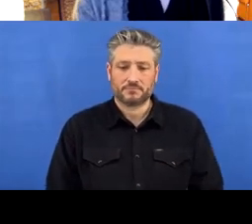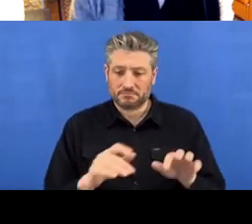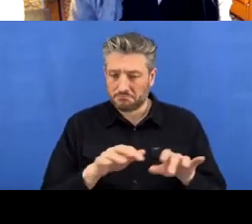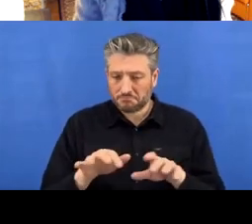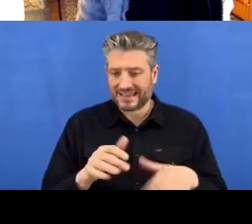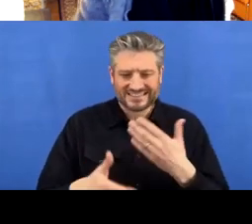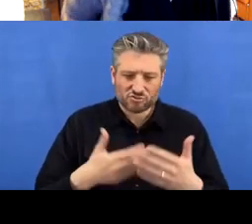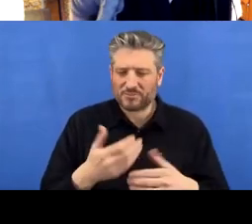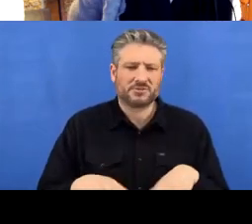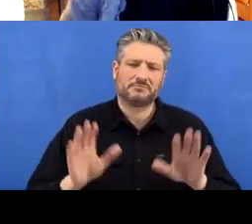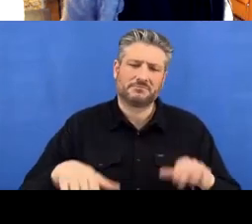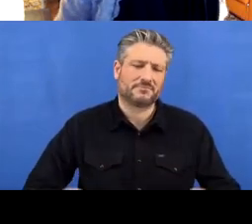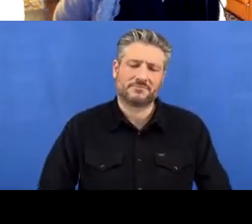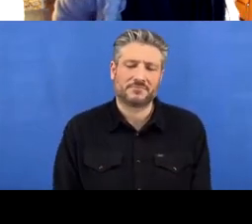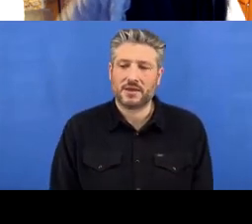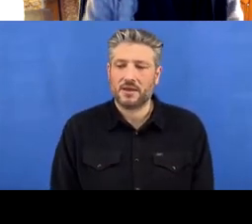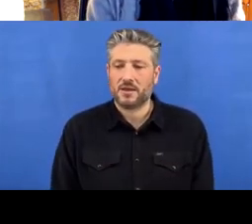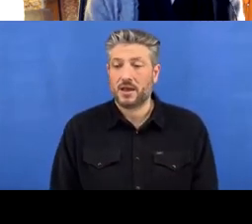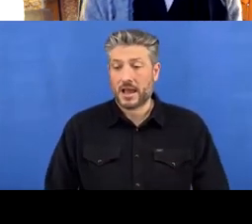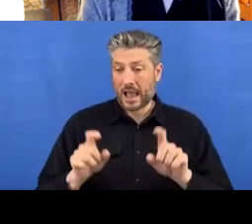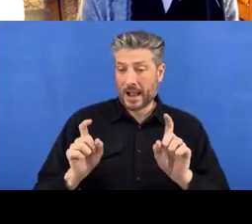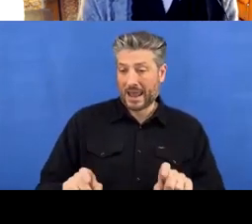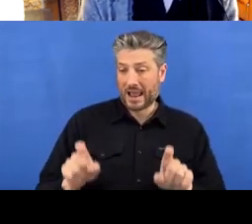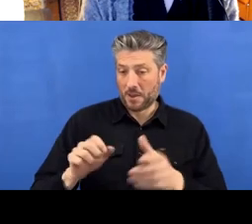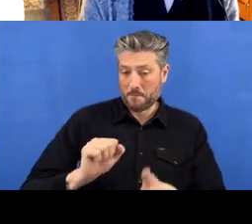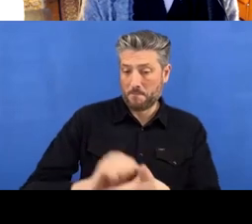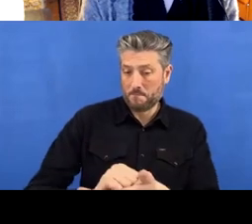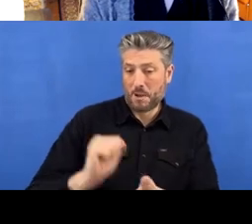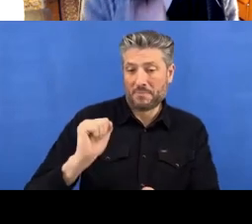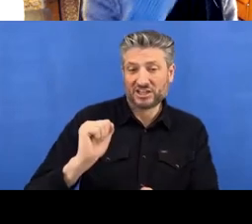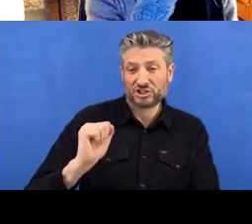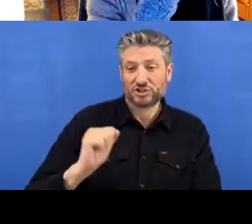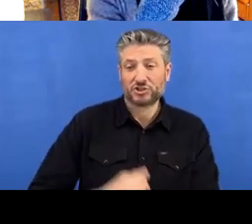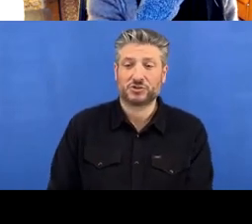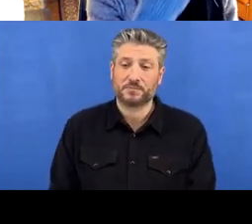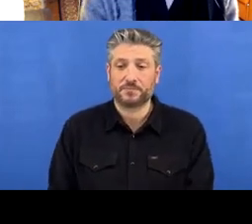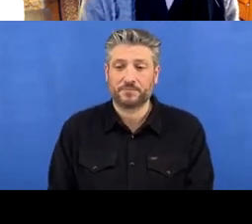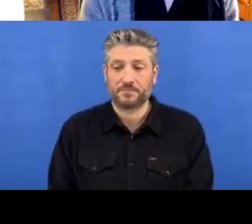I click ‘Publish’ and that